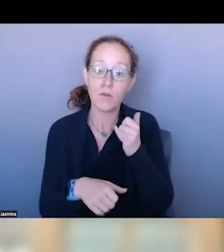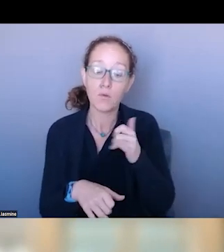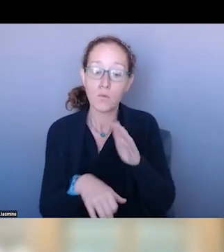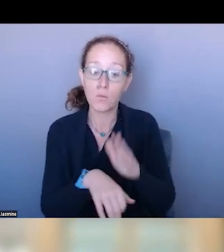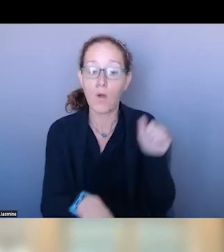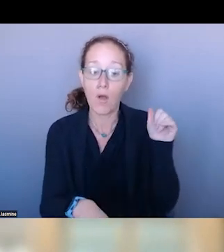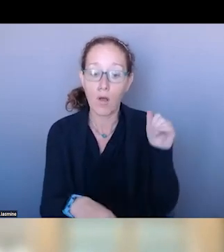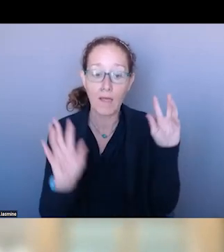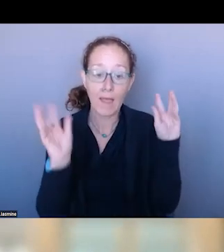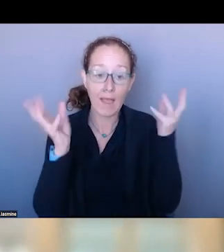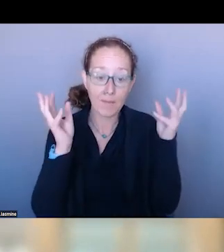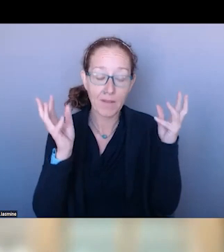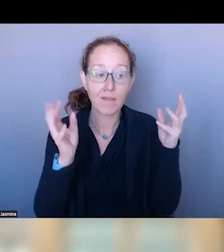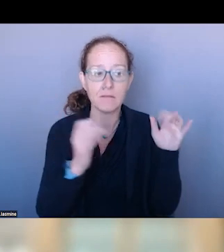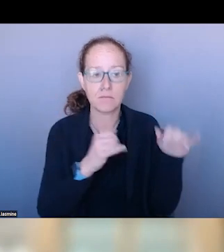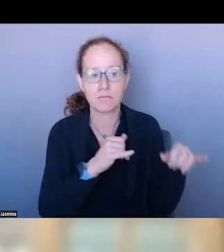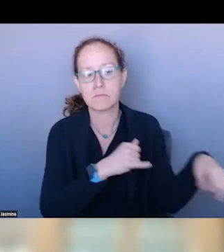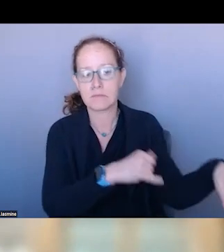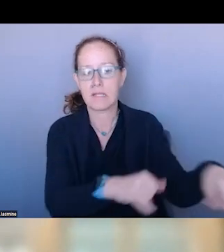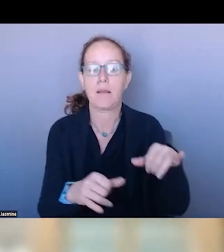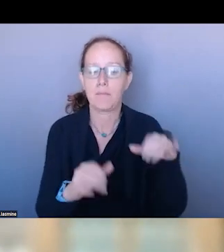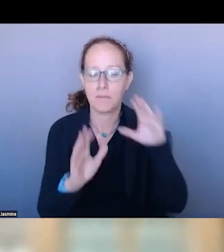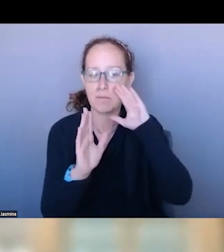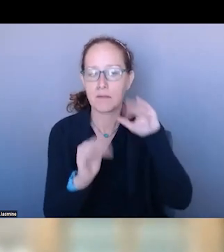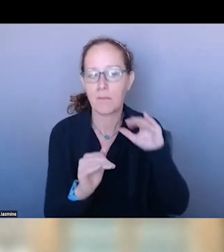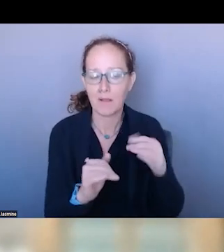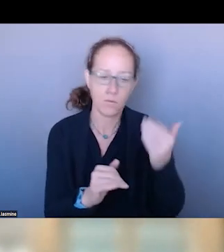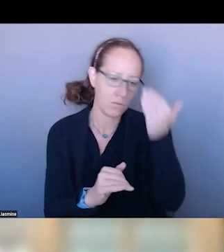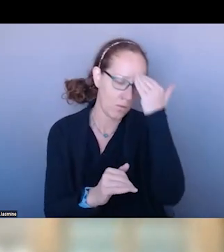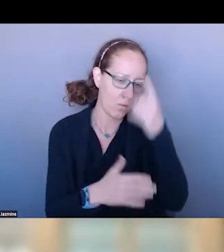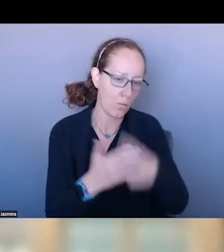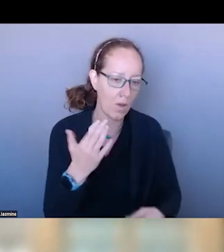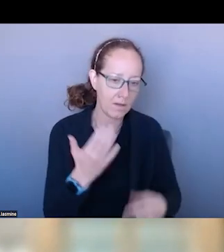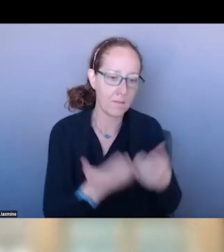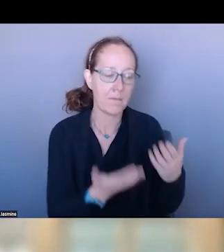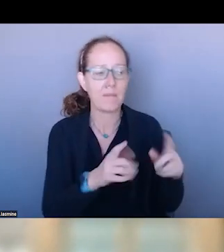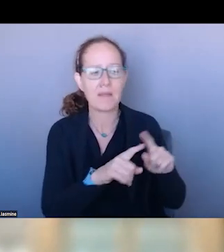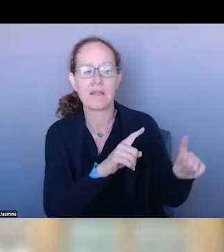THE SAME THING. THEY MIGHT BE CALLED MAY FIELD, BUT YOU KNOW WHAT YOU ARE GOING TO GET.